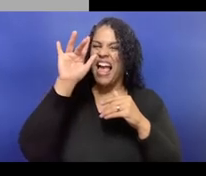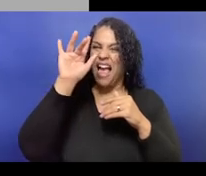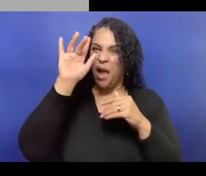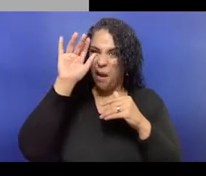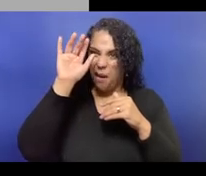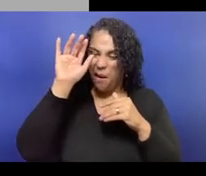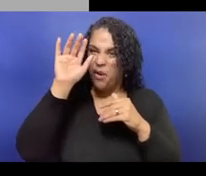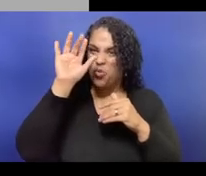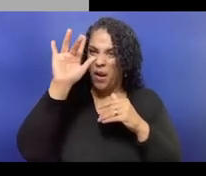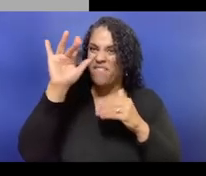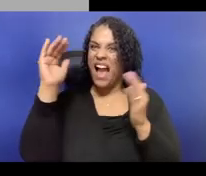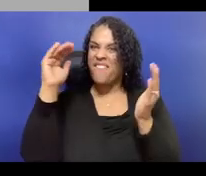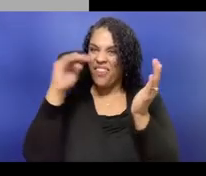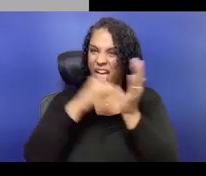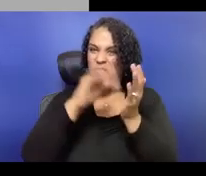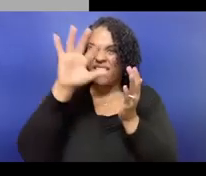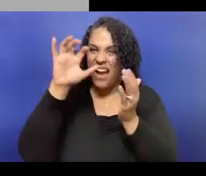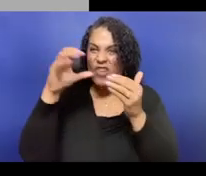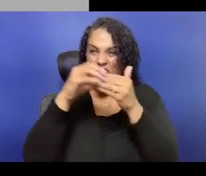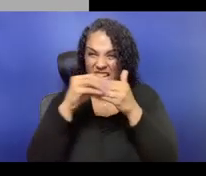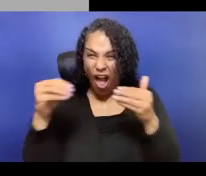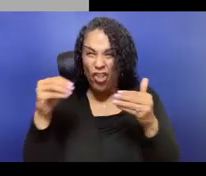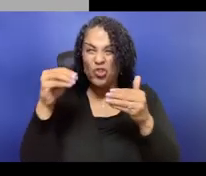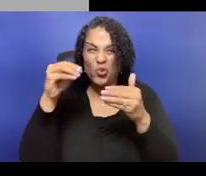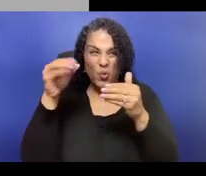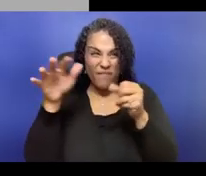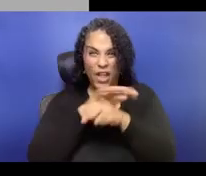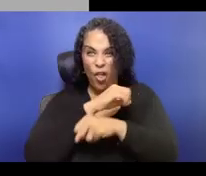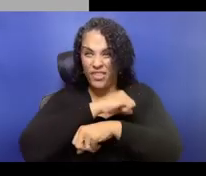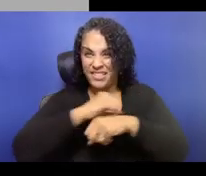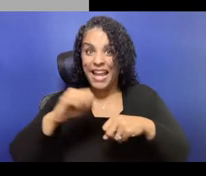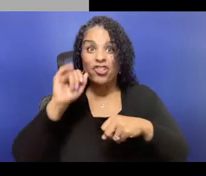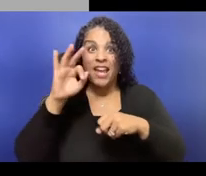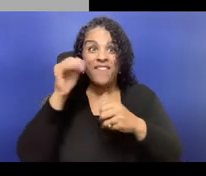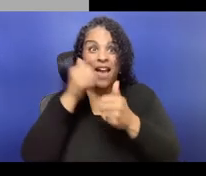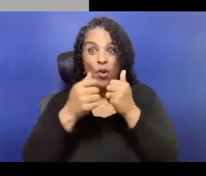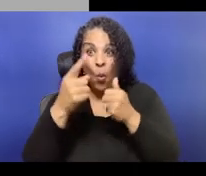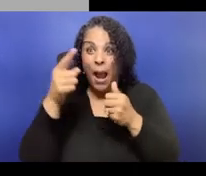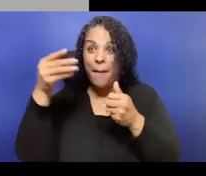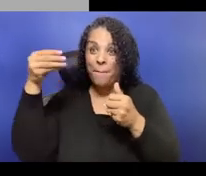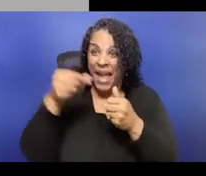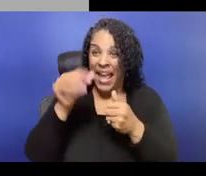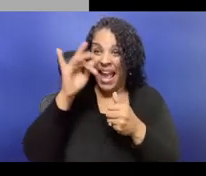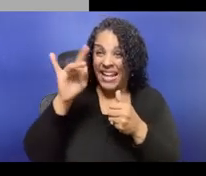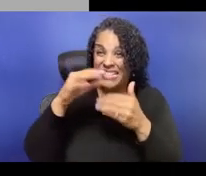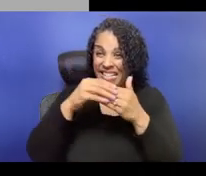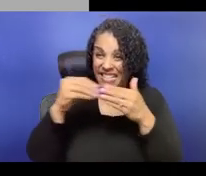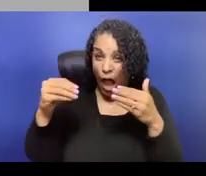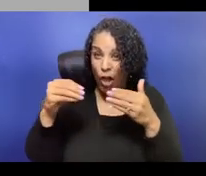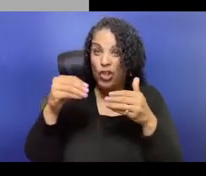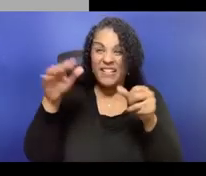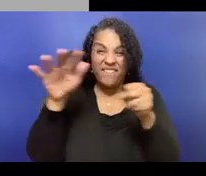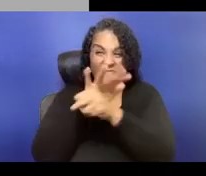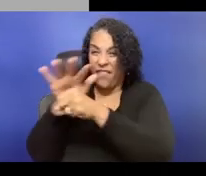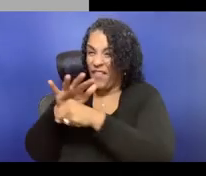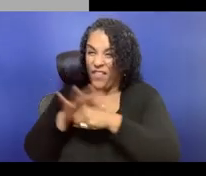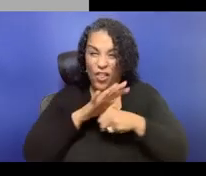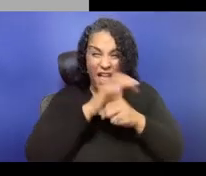but you can see very quickly the artist fees, the artist fees change quite a bit.